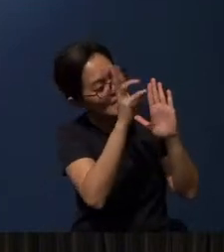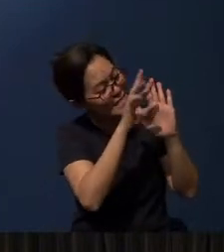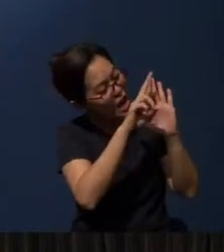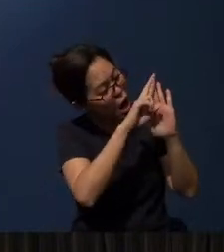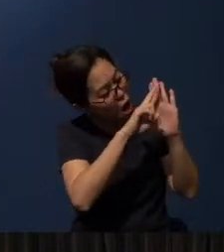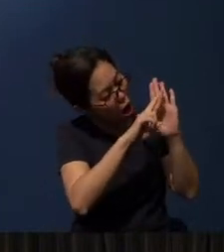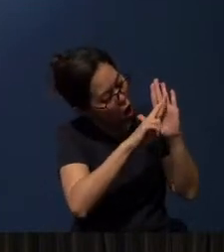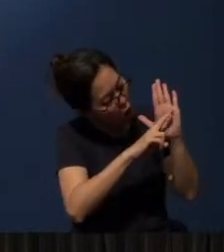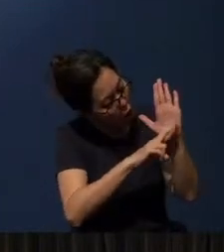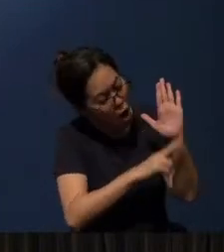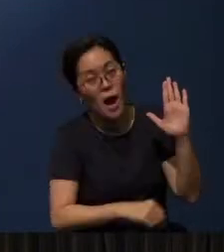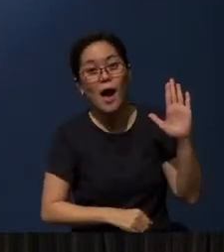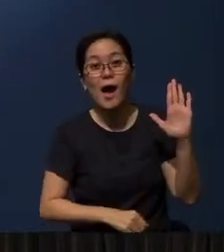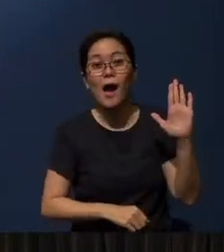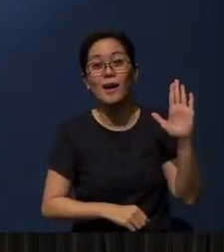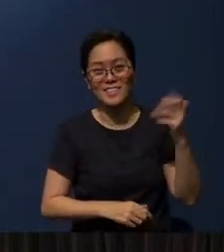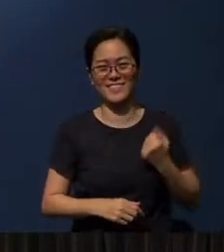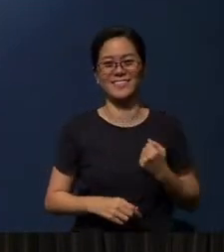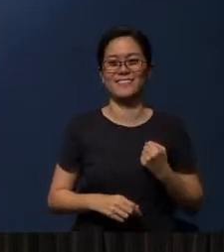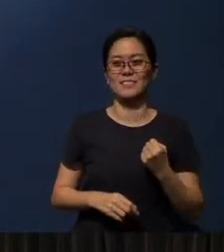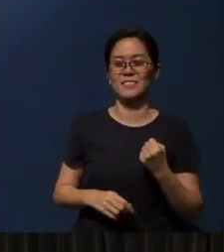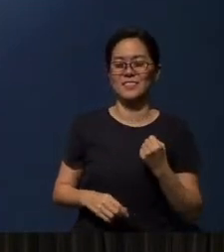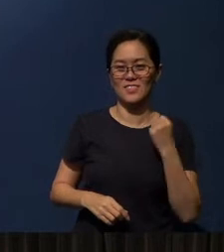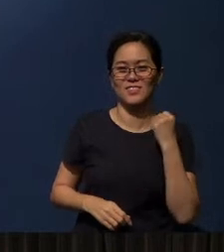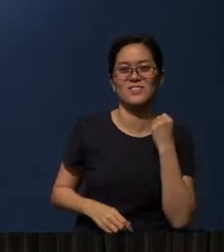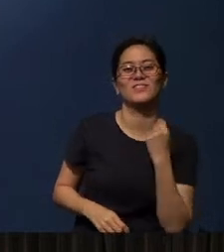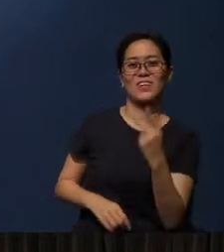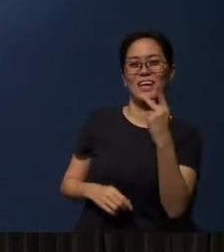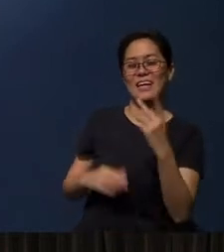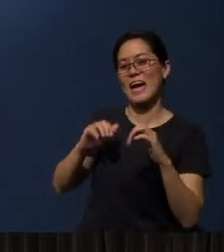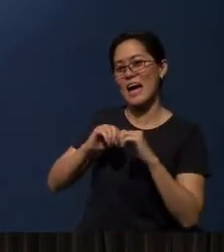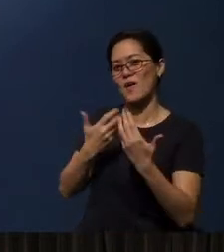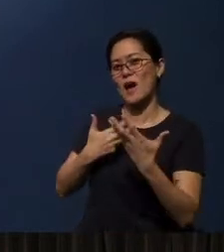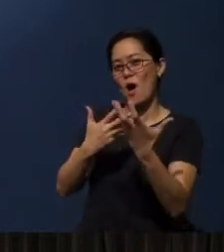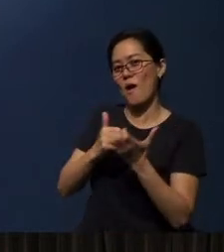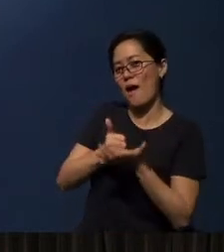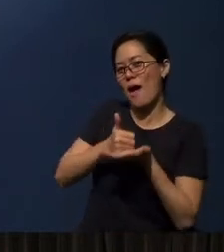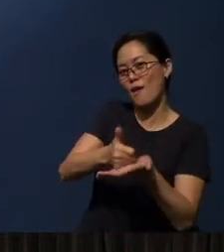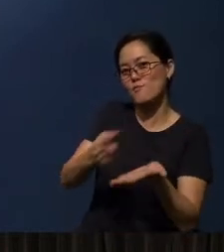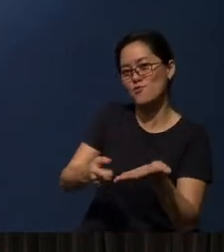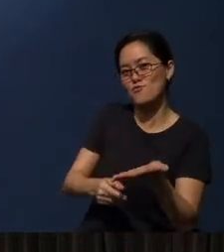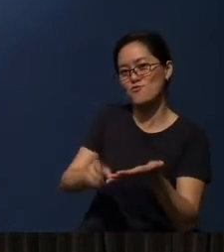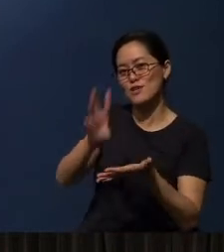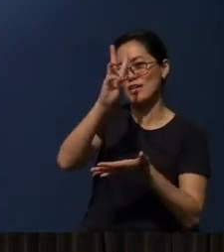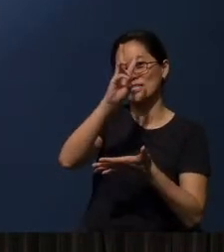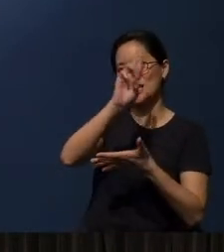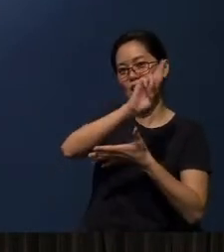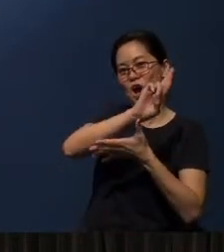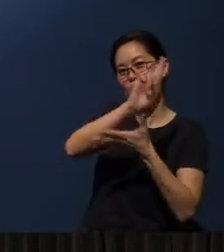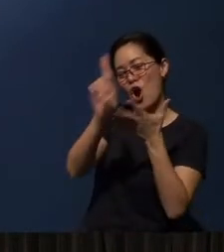And this is how I’d like you to help you with 6 “R”s in your hands